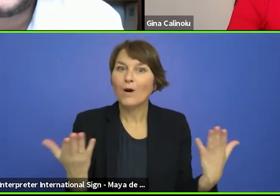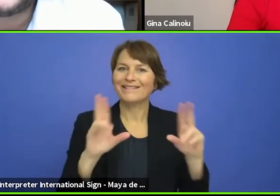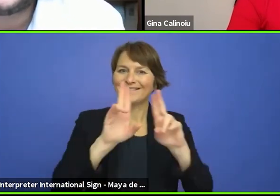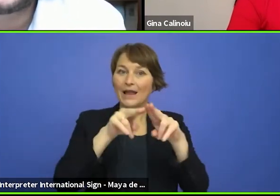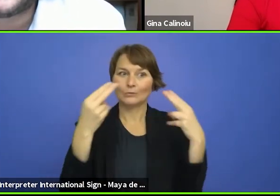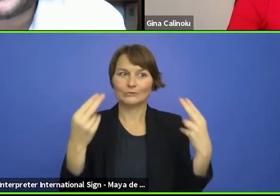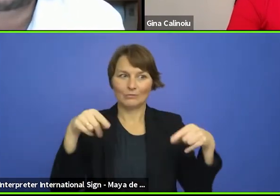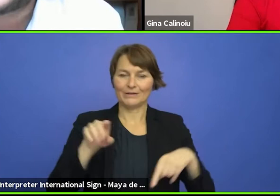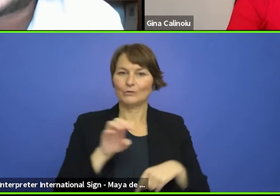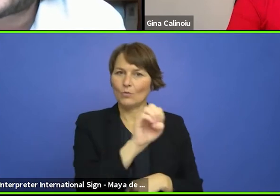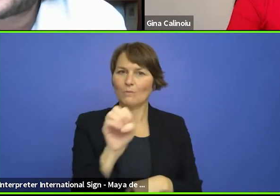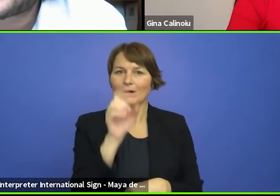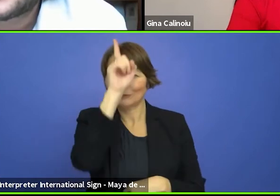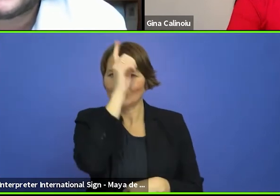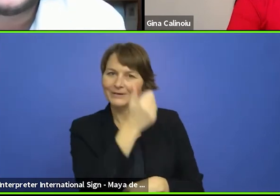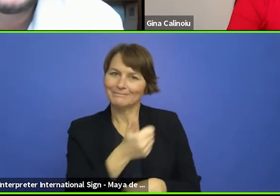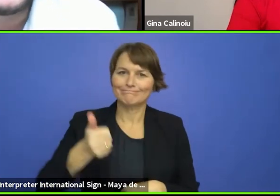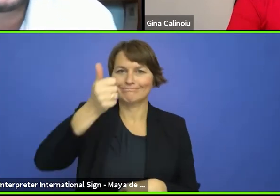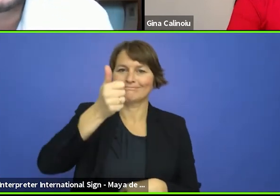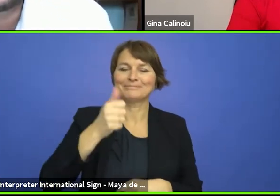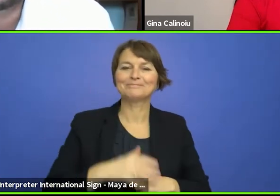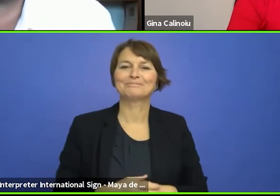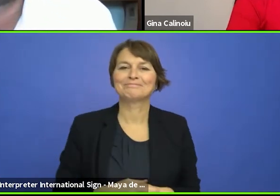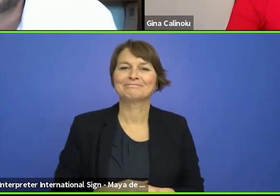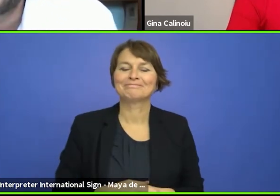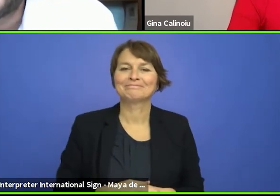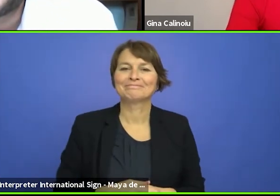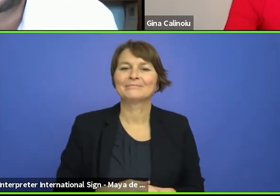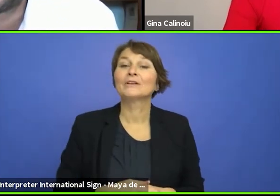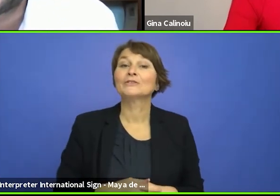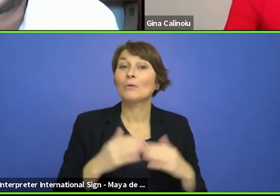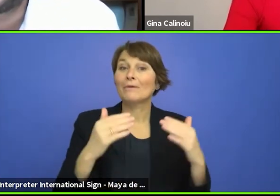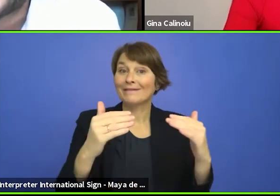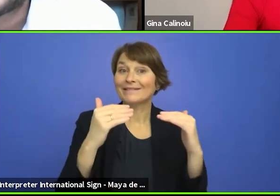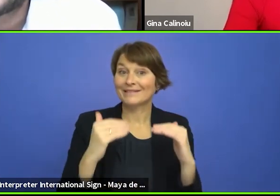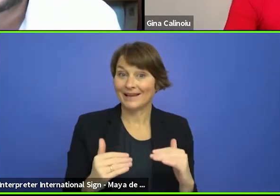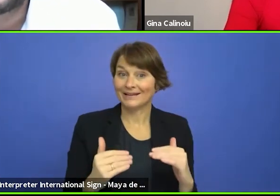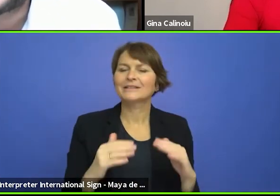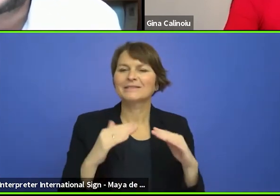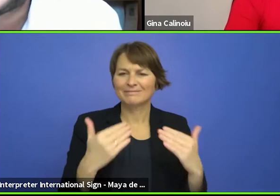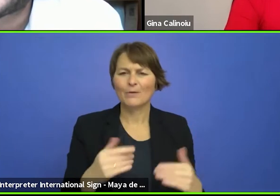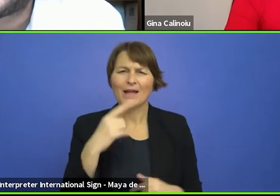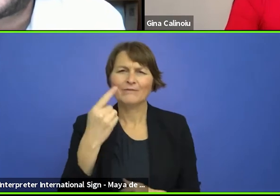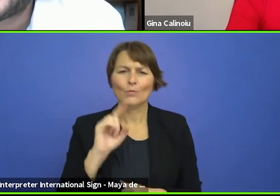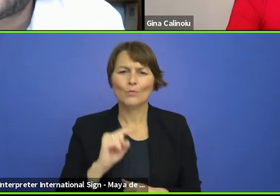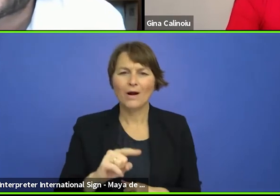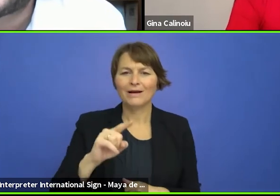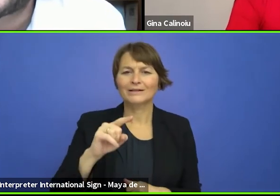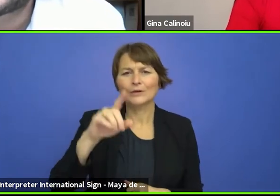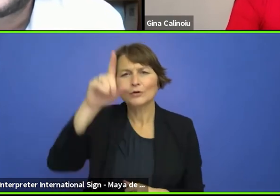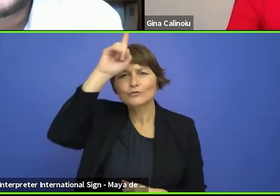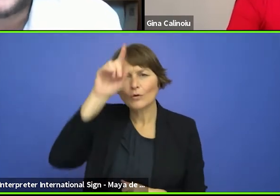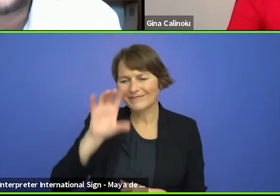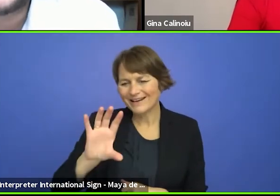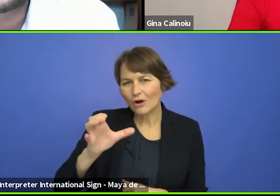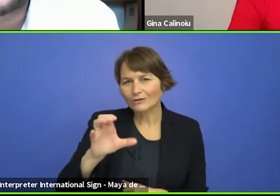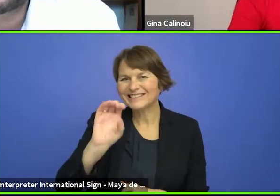and up next, since Saxony is the German Land where Dresden is situated and as such